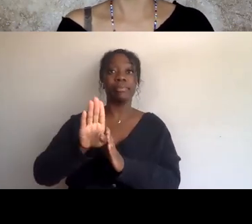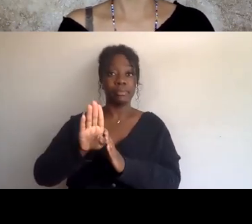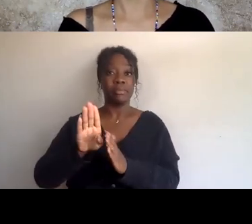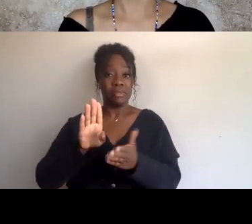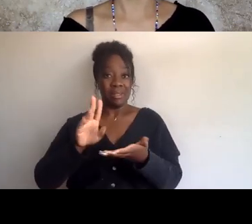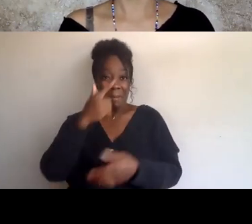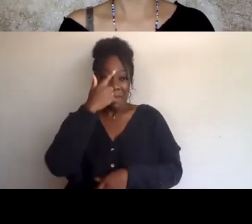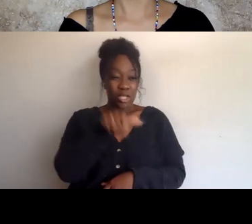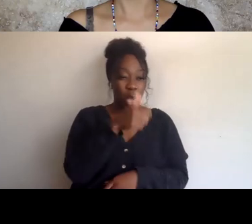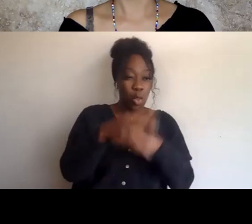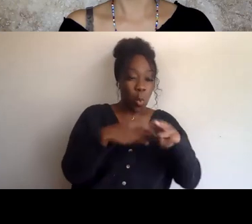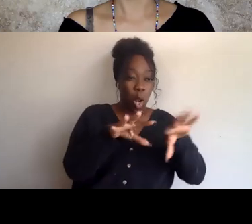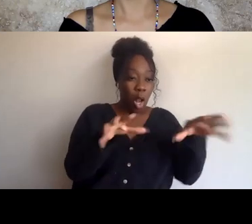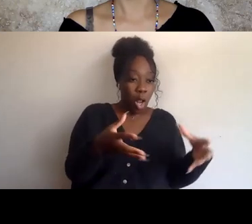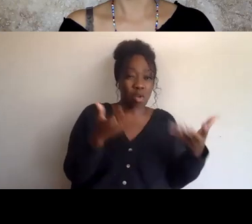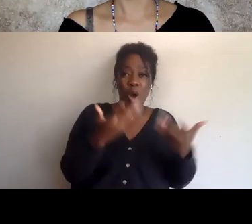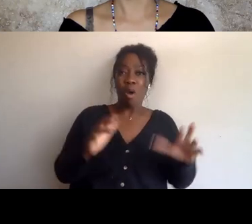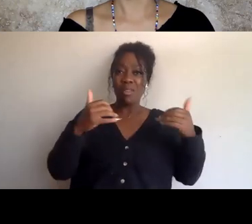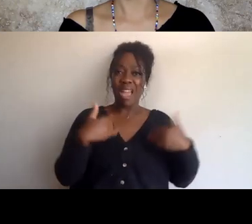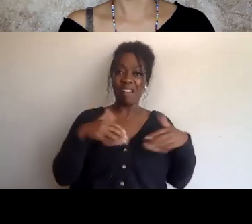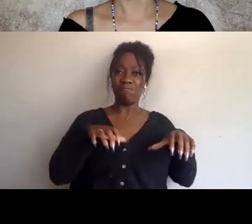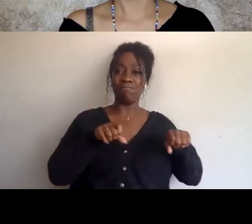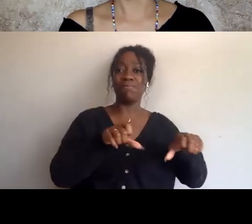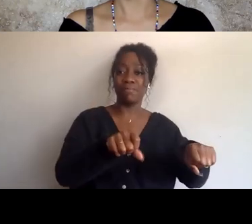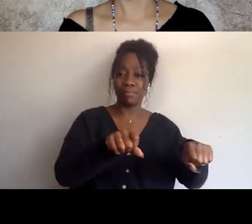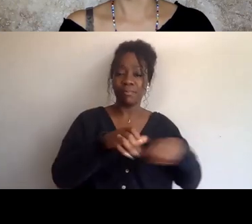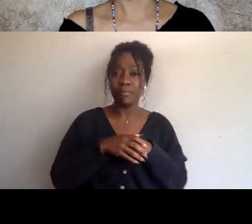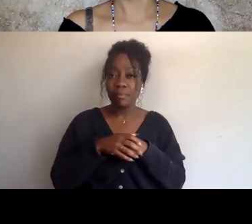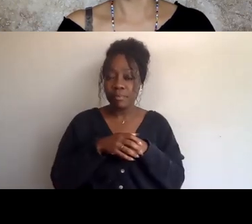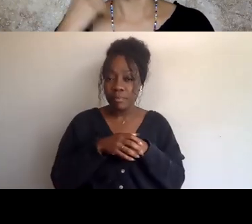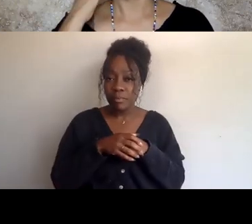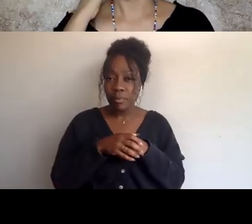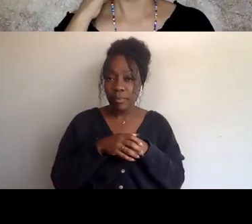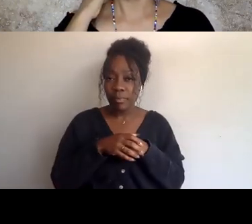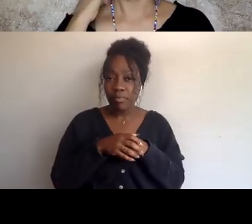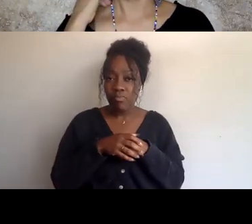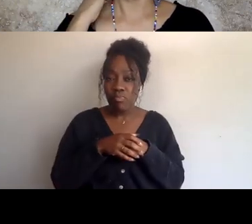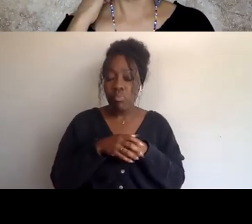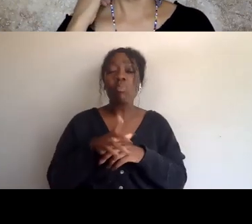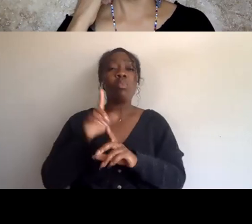Thus in order for Mr. Herzl to get a country for Zionist, what he did was to attach himself